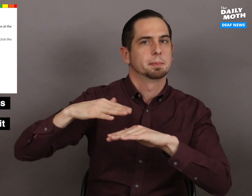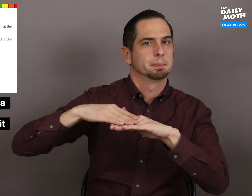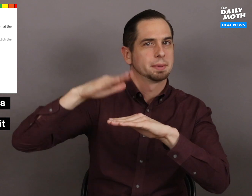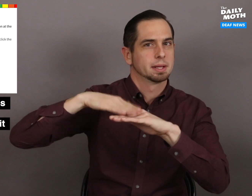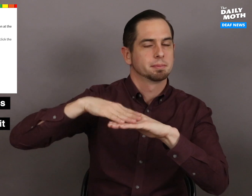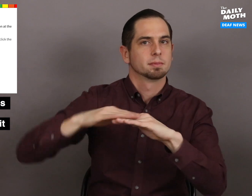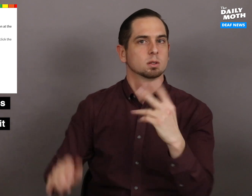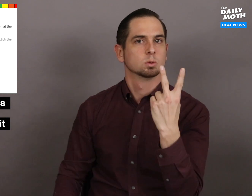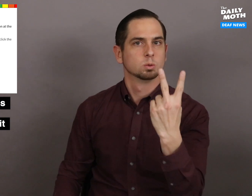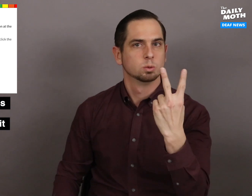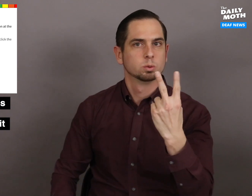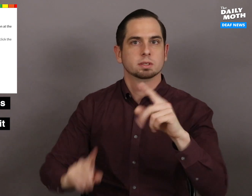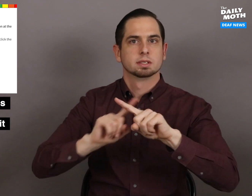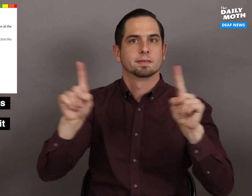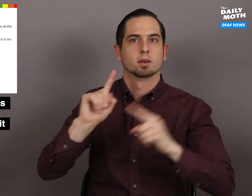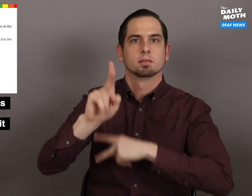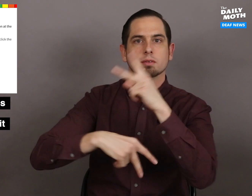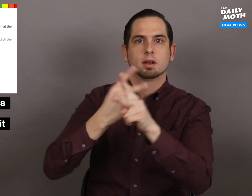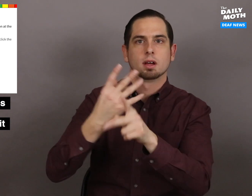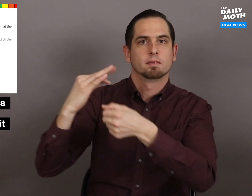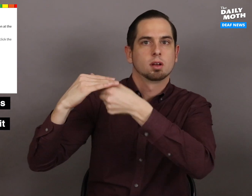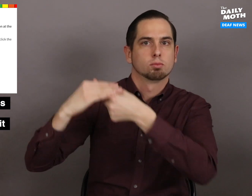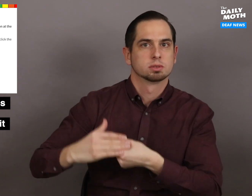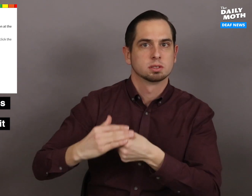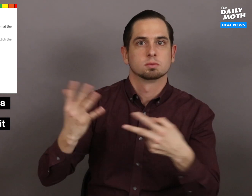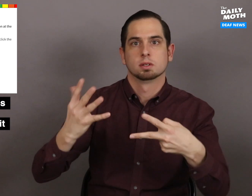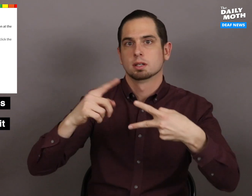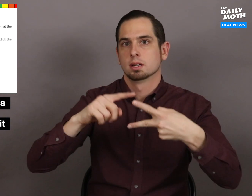a minimum of two different forms of oppression: